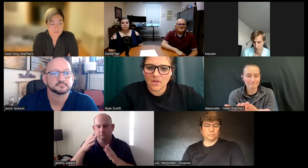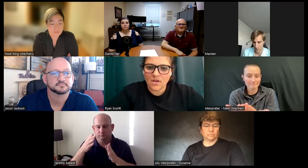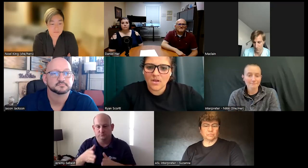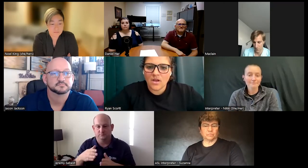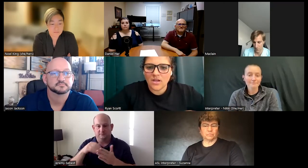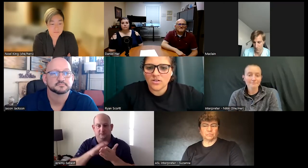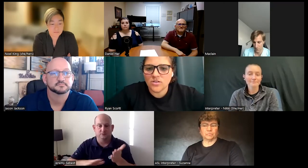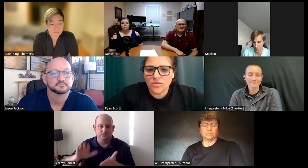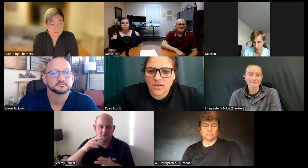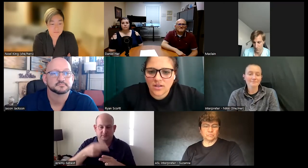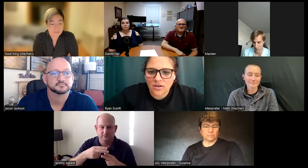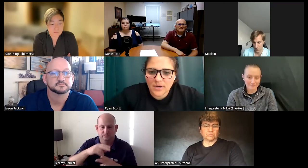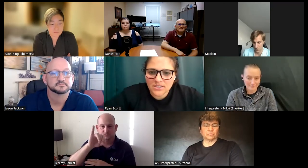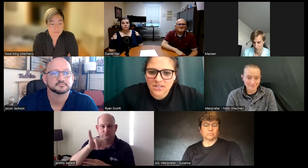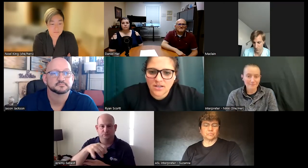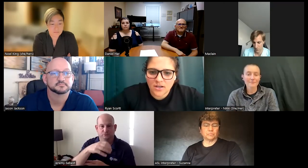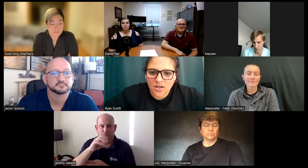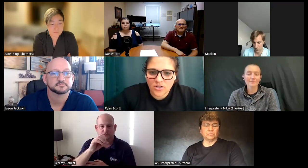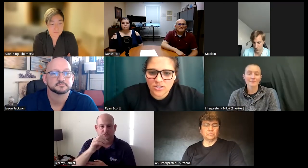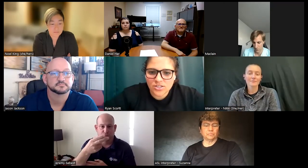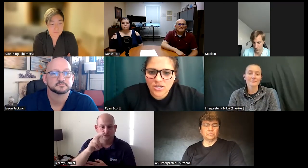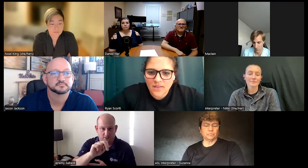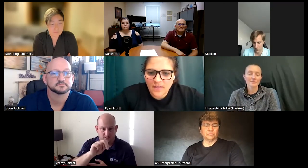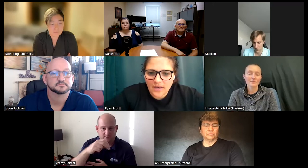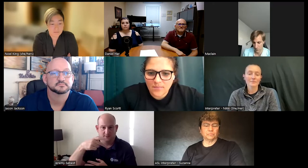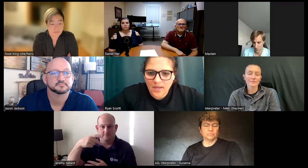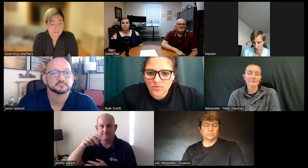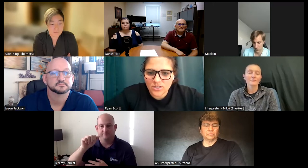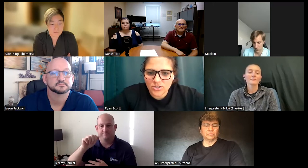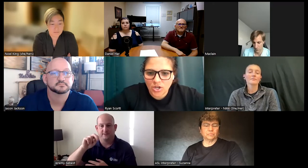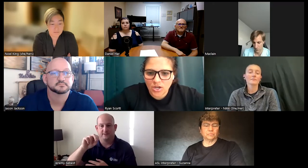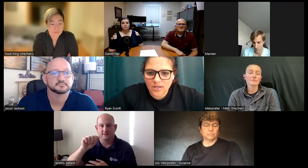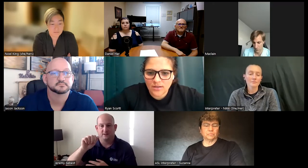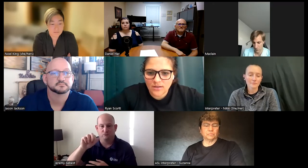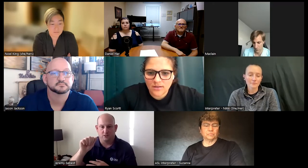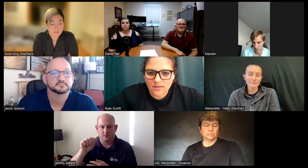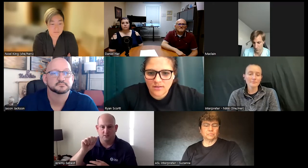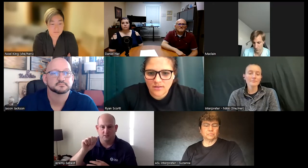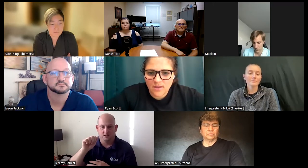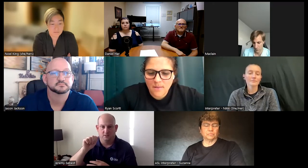and also another person a college that I met was John